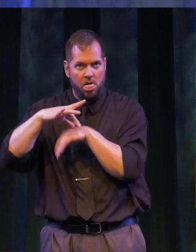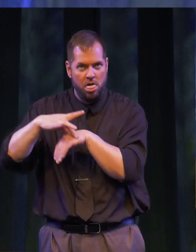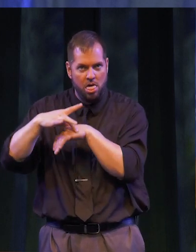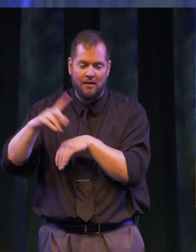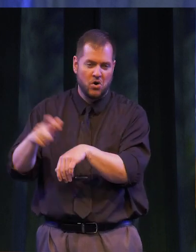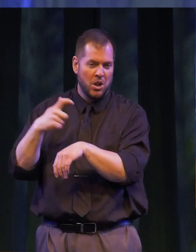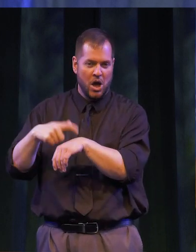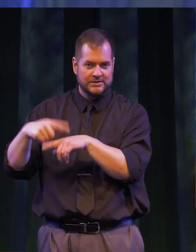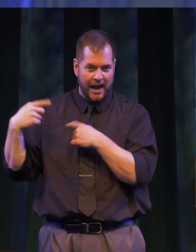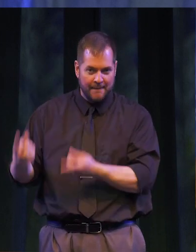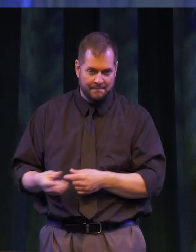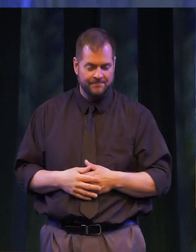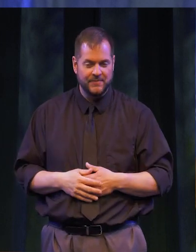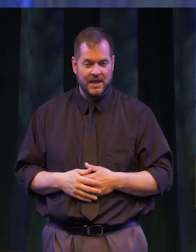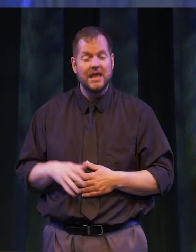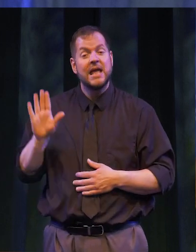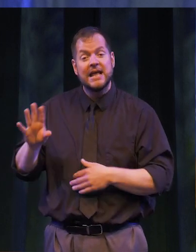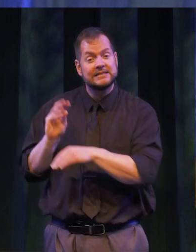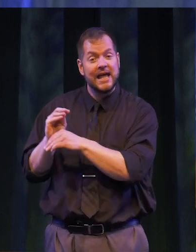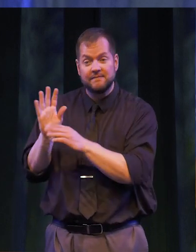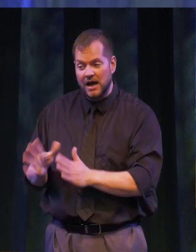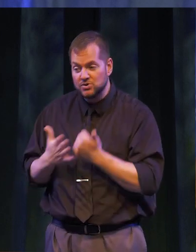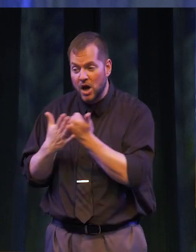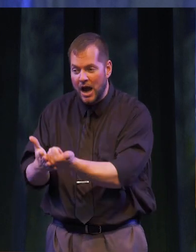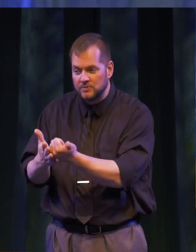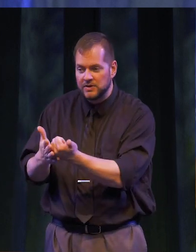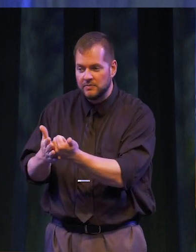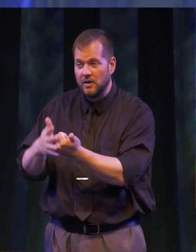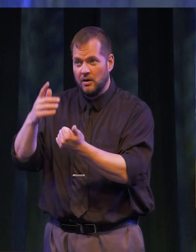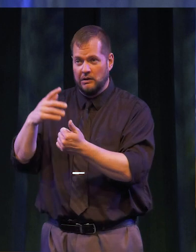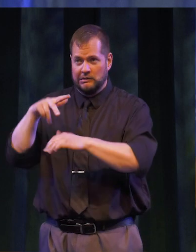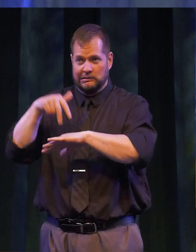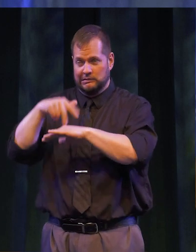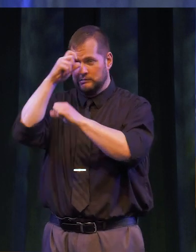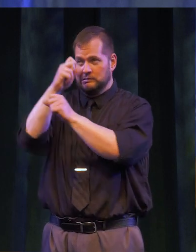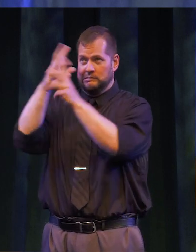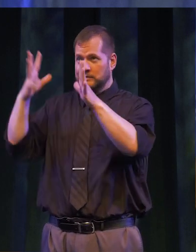this for a long time. His advisor helped him shift from picturing himself -- stumbling